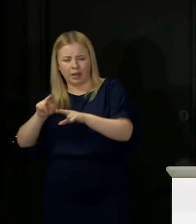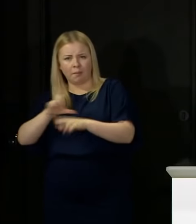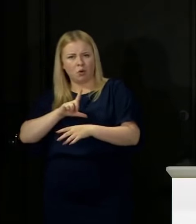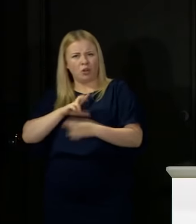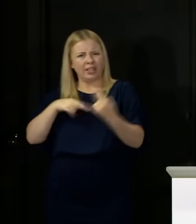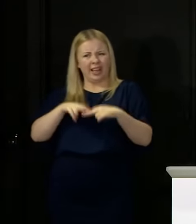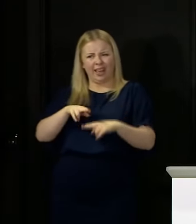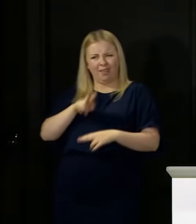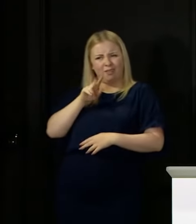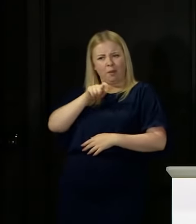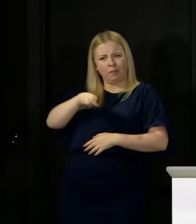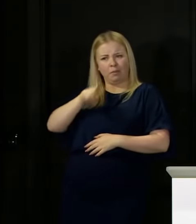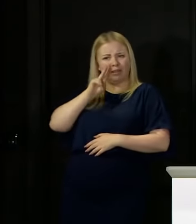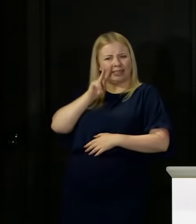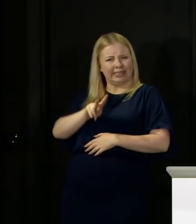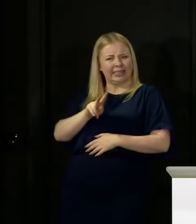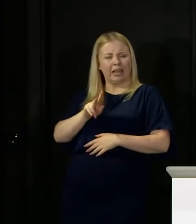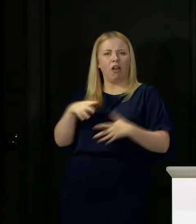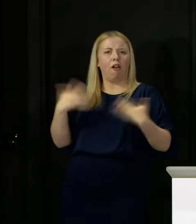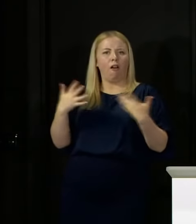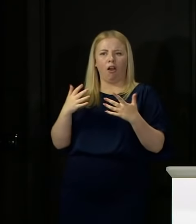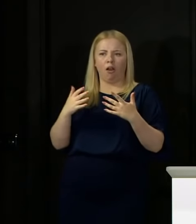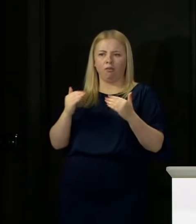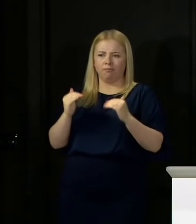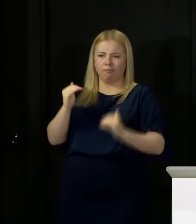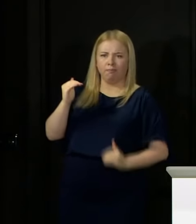system wasn't in some way credible.